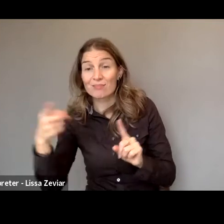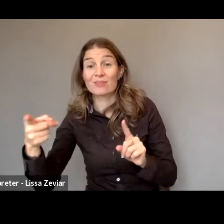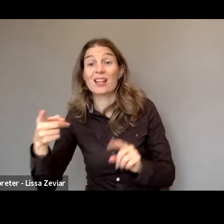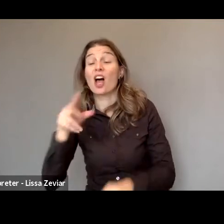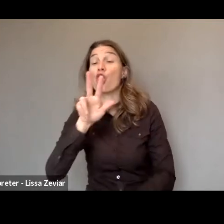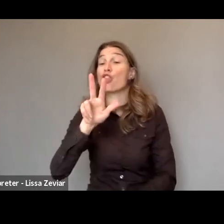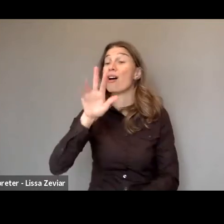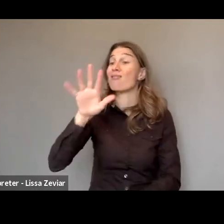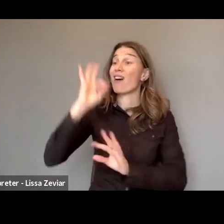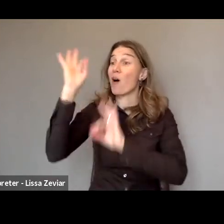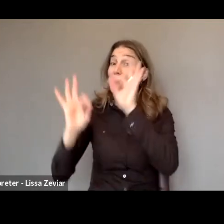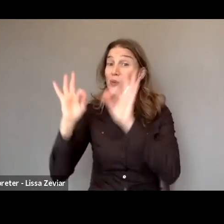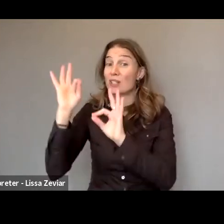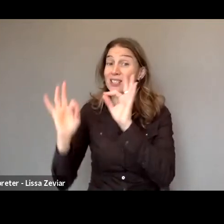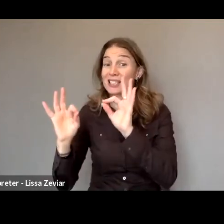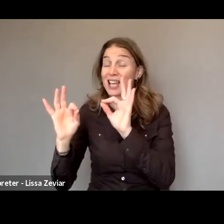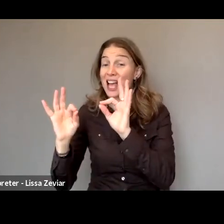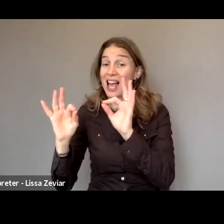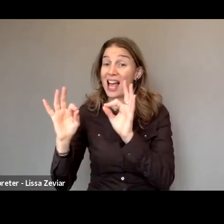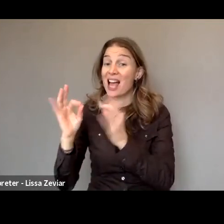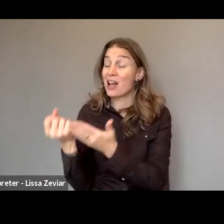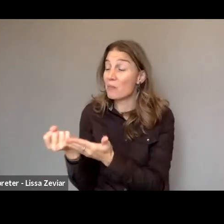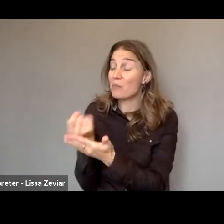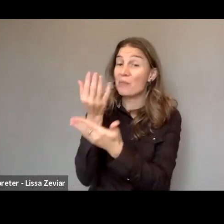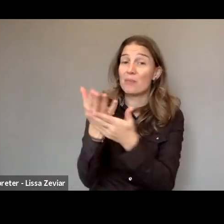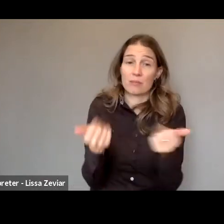within the couple committed by the spouse.